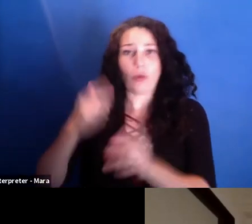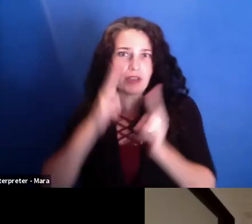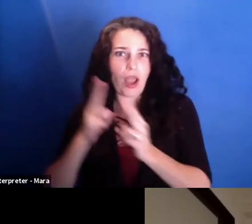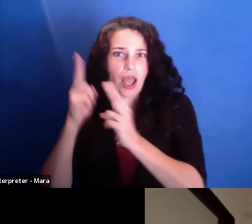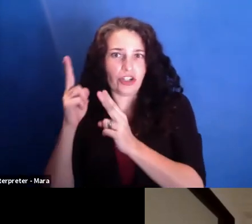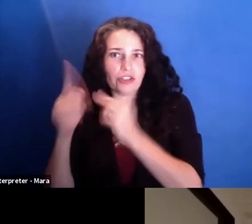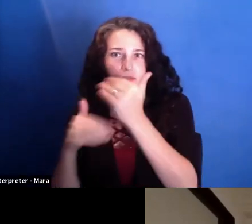of shooting observational.